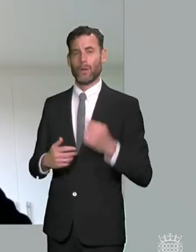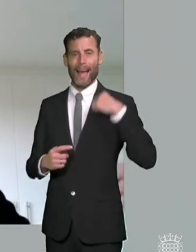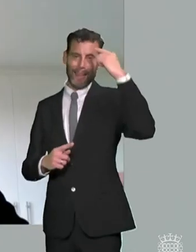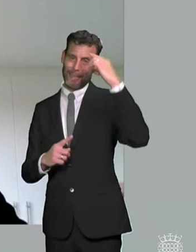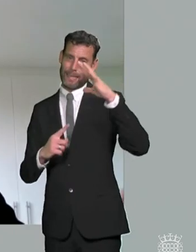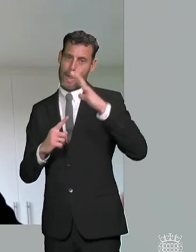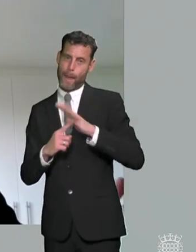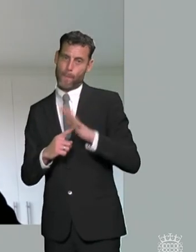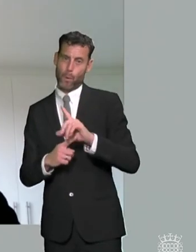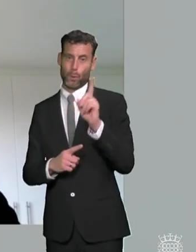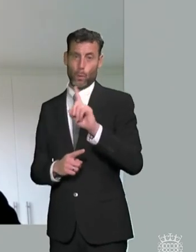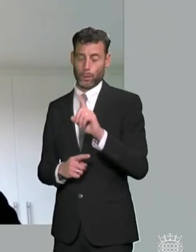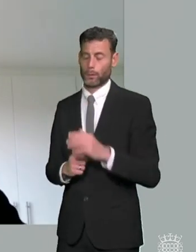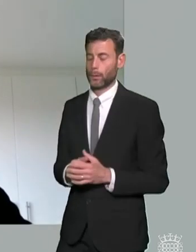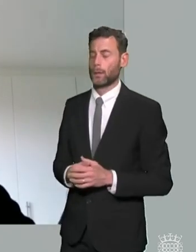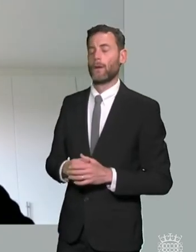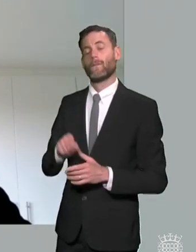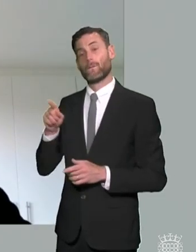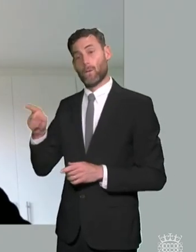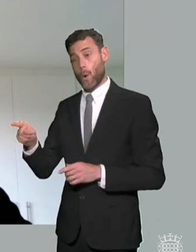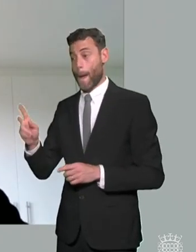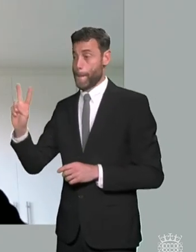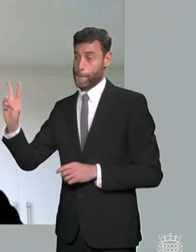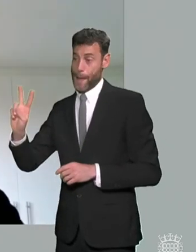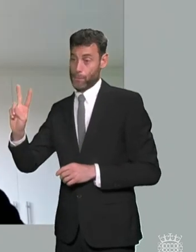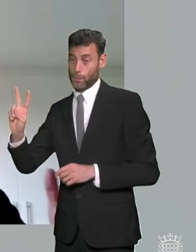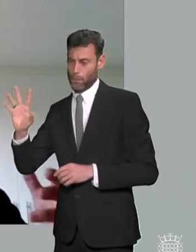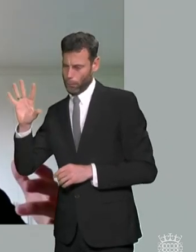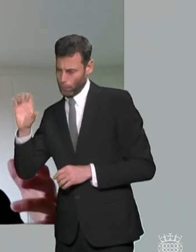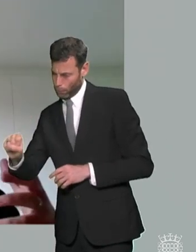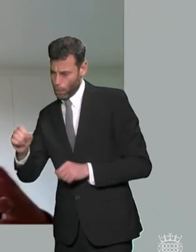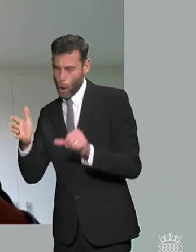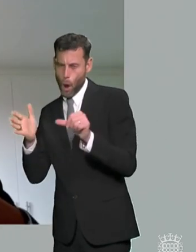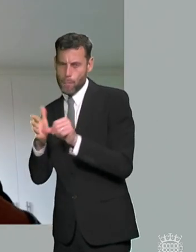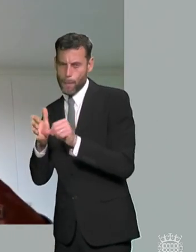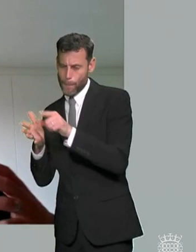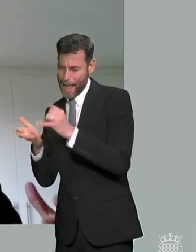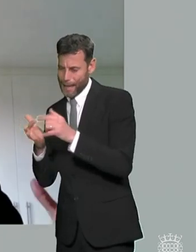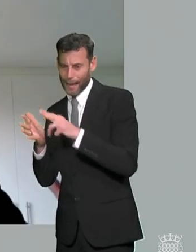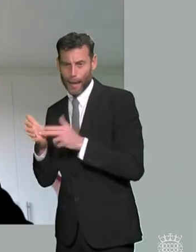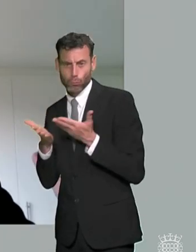about the way in scn support was being given at those early stages and what we perceive to be